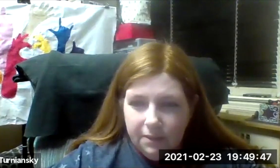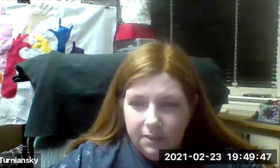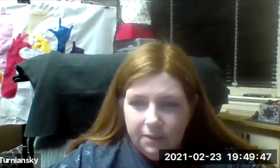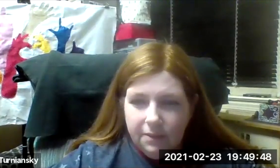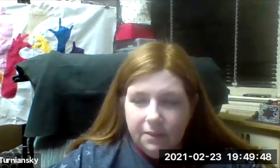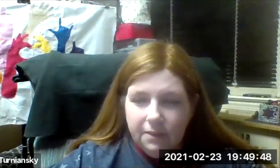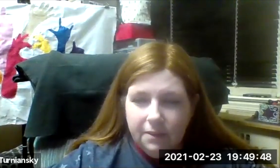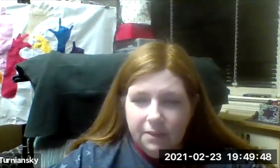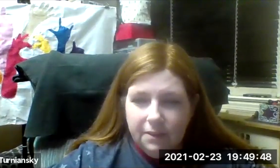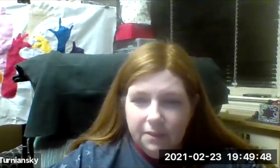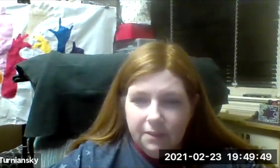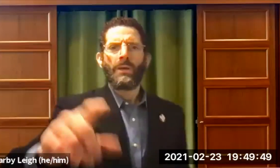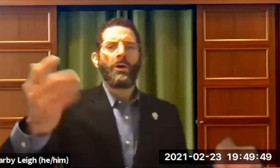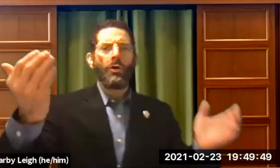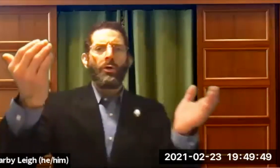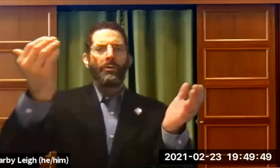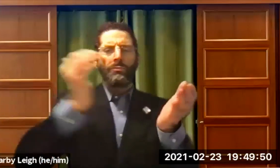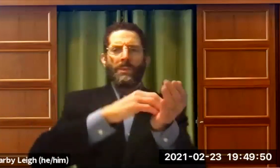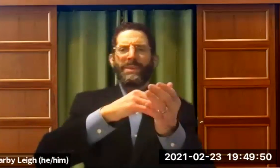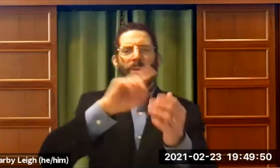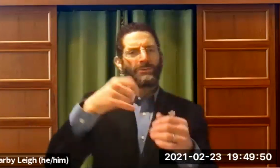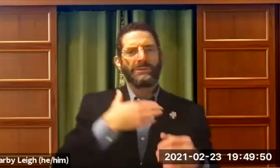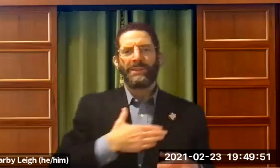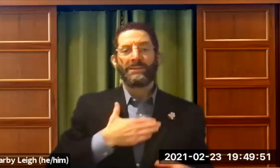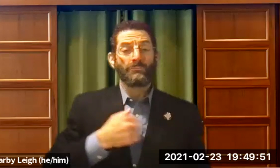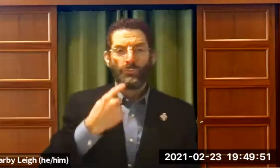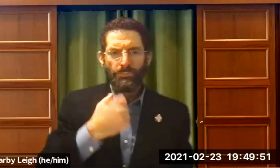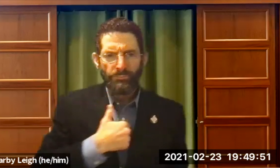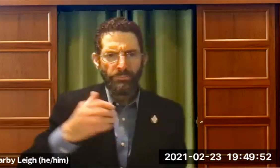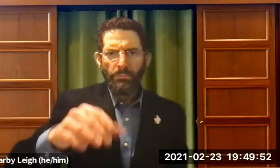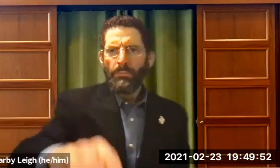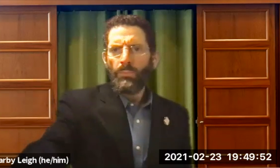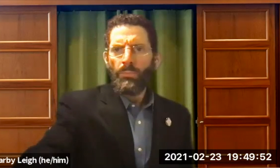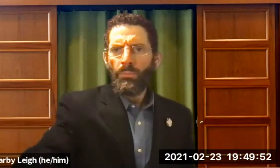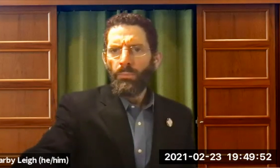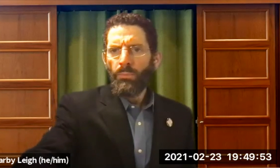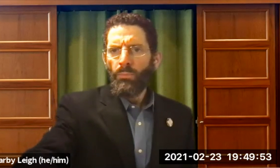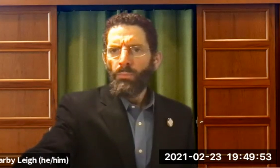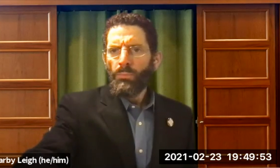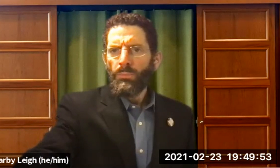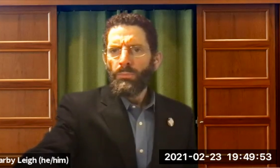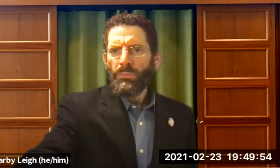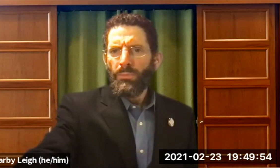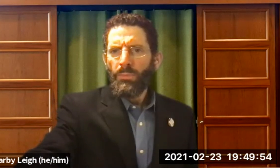Repeat the question please. I was pressing buttons on my computer